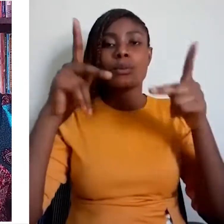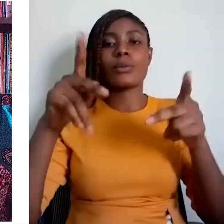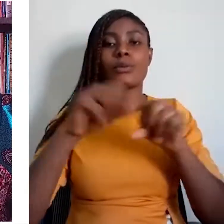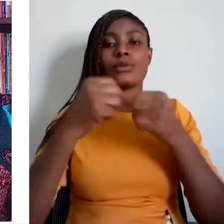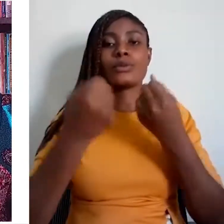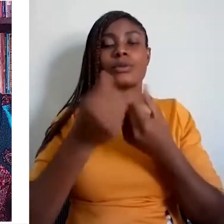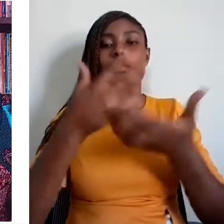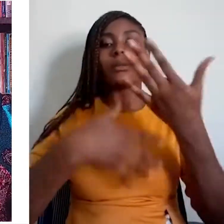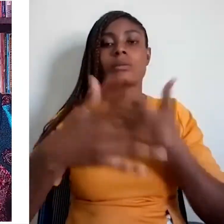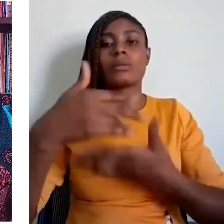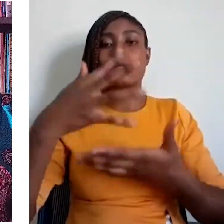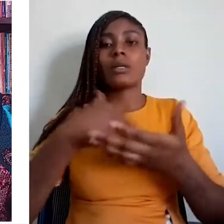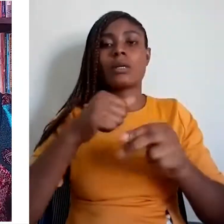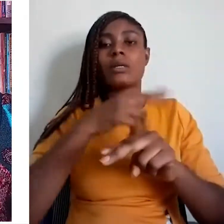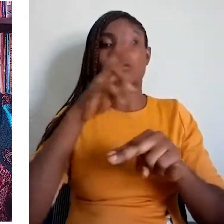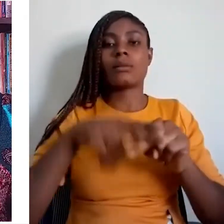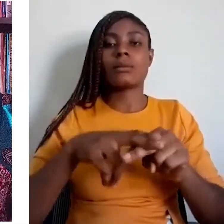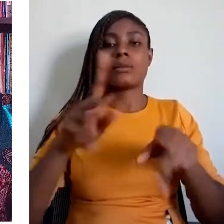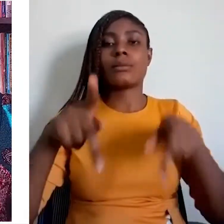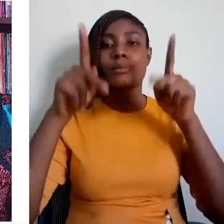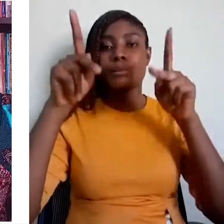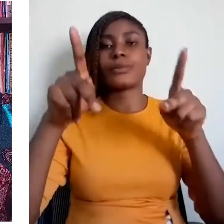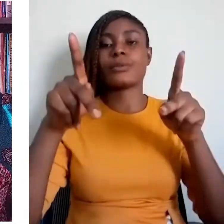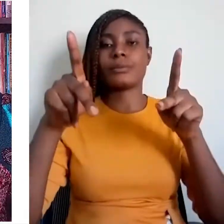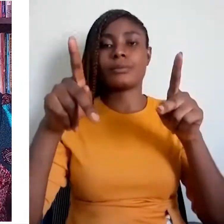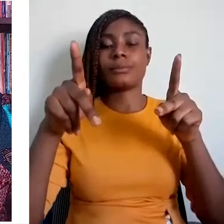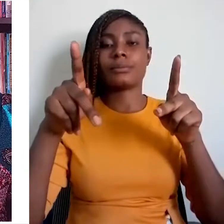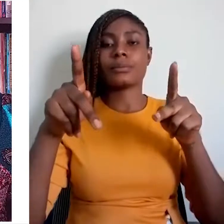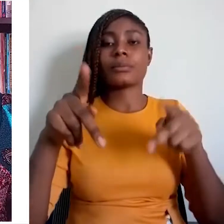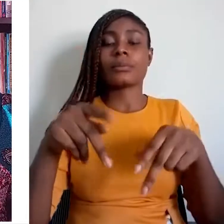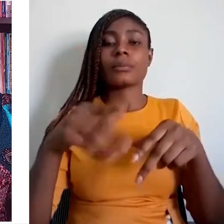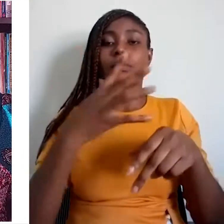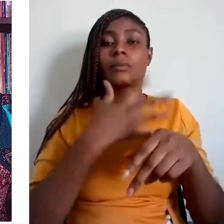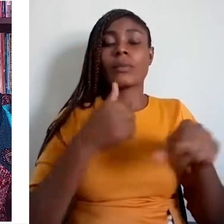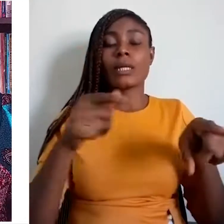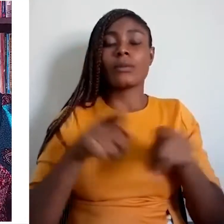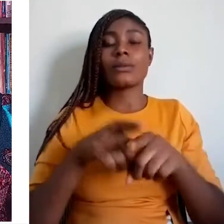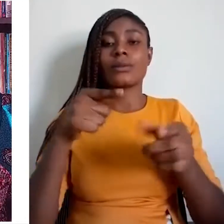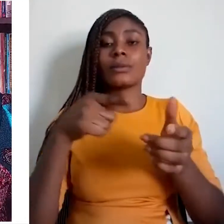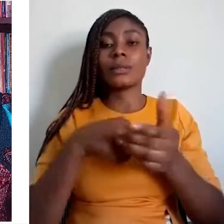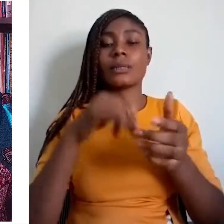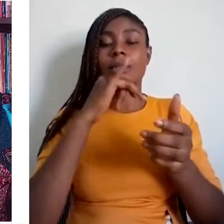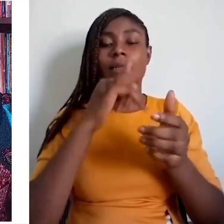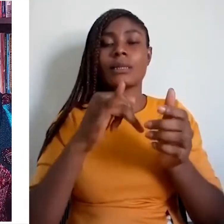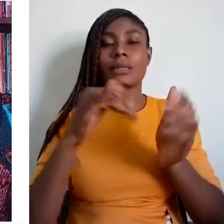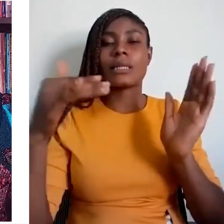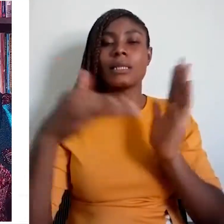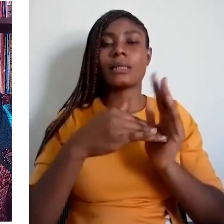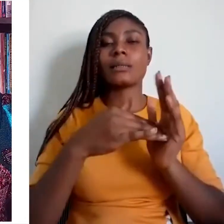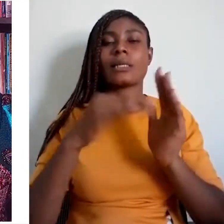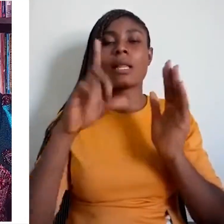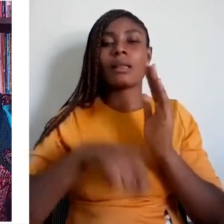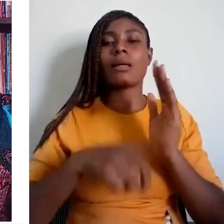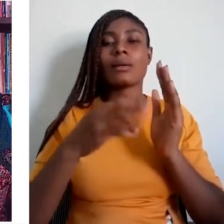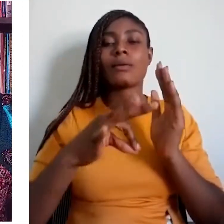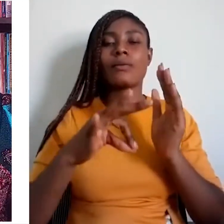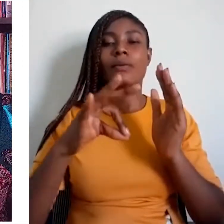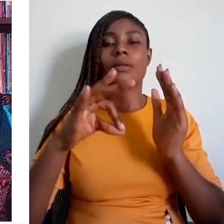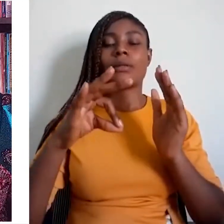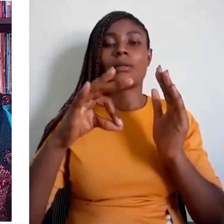Although the medium of instruction in the pre-primary level is also supposed to be the mother-tongue or the Language of the Environment, this is not always the case, as the Schools at this level are dominantly owned by the private sector. Many of them try to justify their “International” status and as such do not abide by this aspect of the policy. They rather use English through out and discourage use of the indigenous languages. Pupils are even punished sometimes for speaking ‘vernacular’. The curriculum for primary education includes the following language courses: Language of